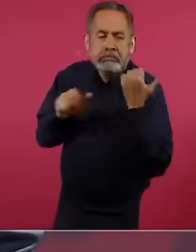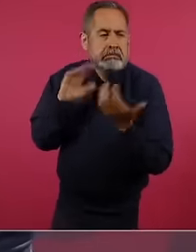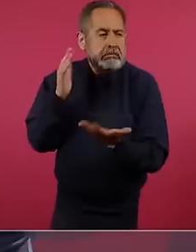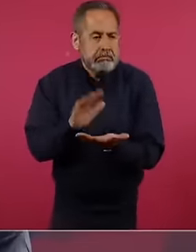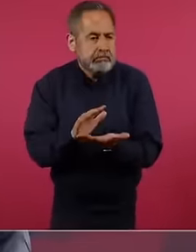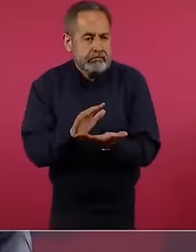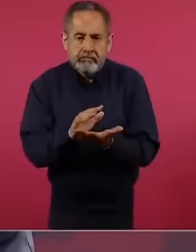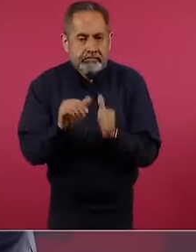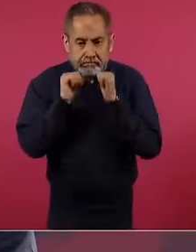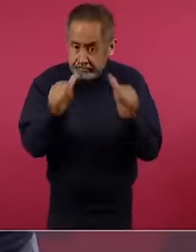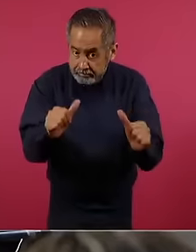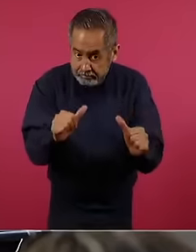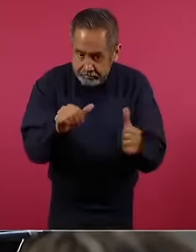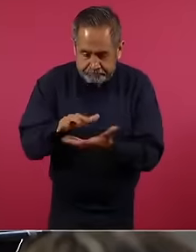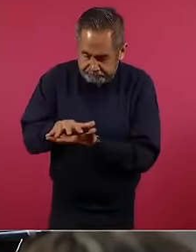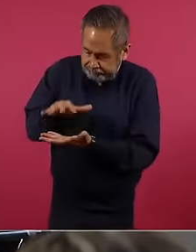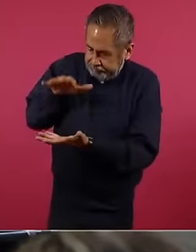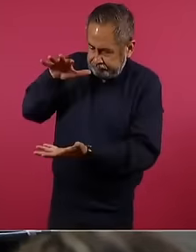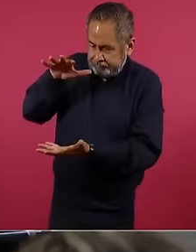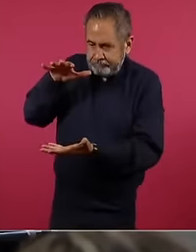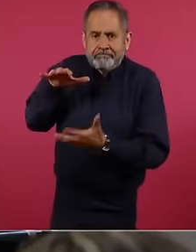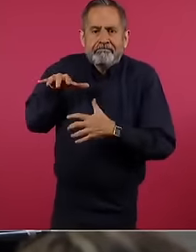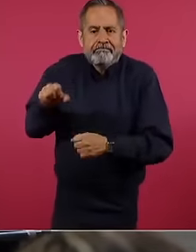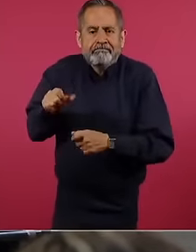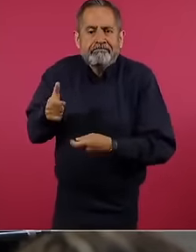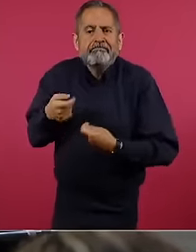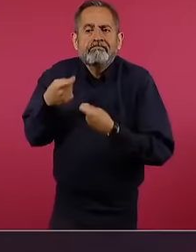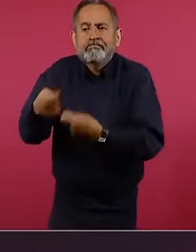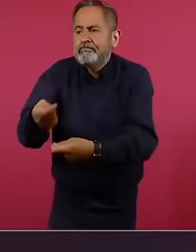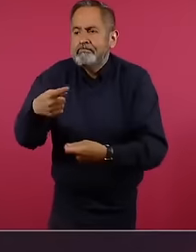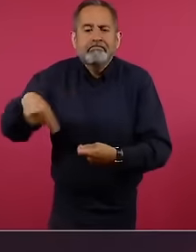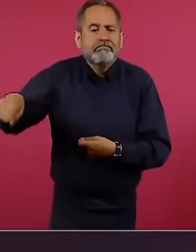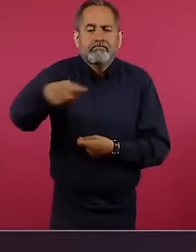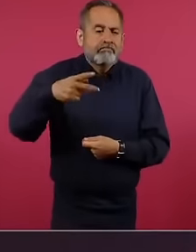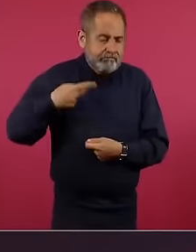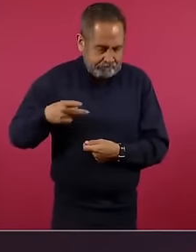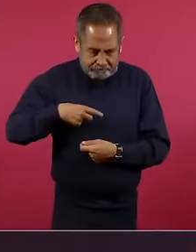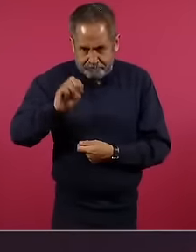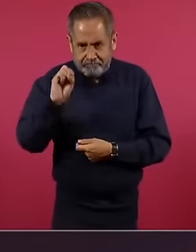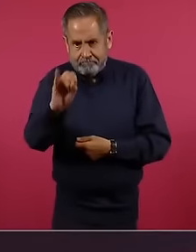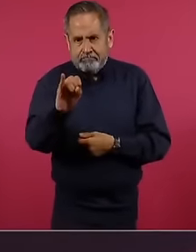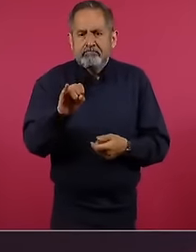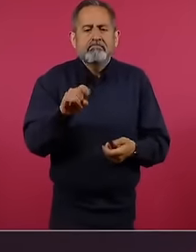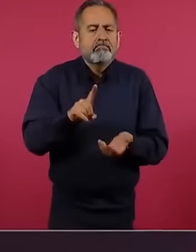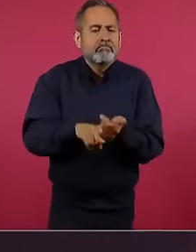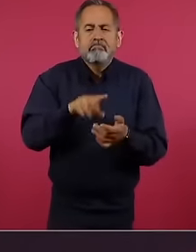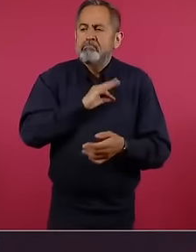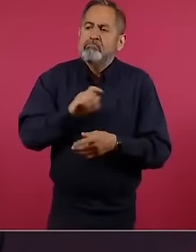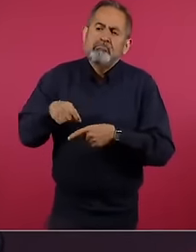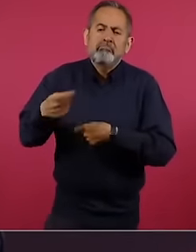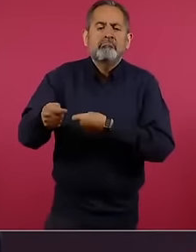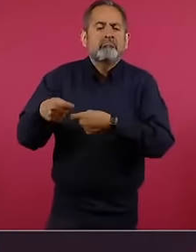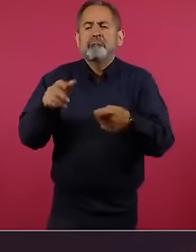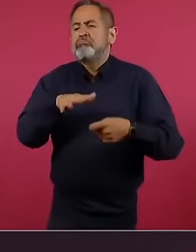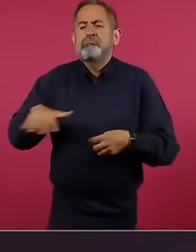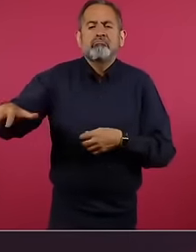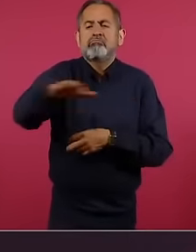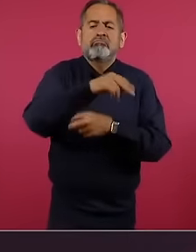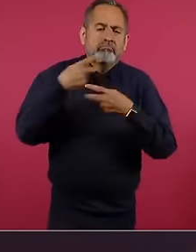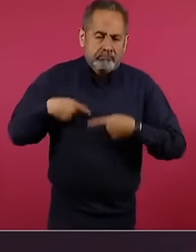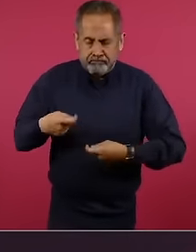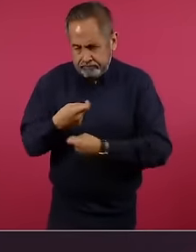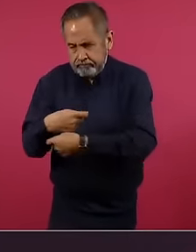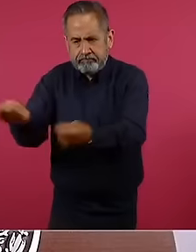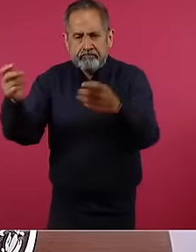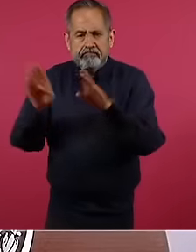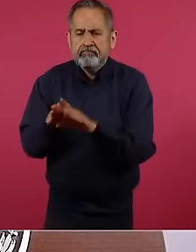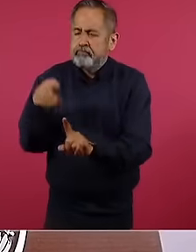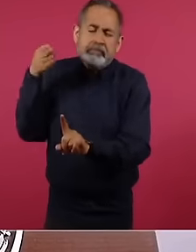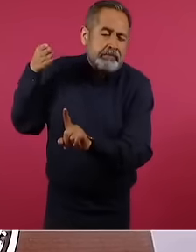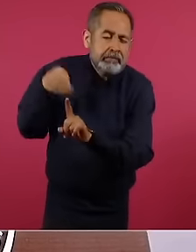budget to reach everyone and preferably to